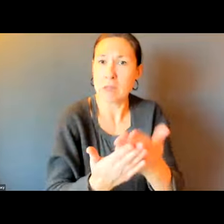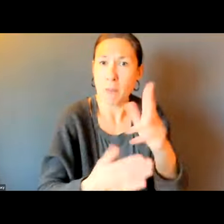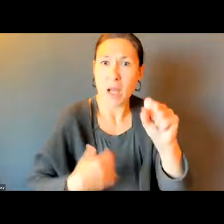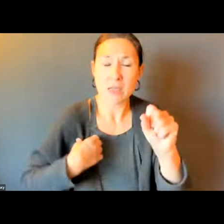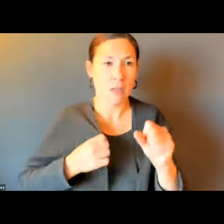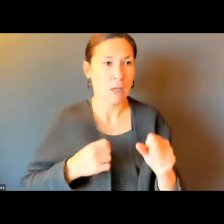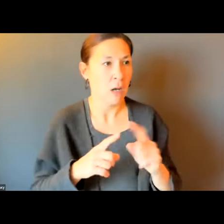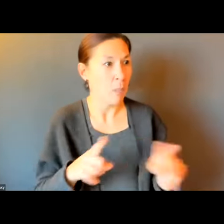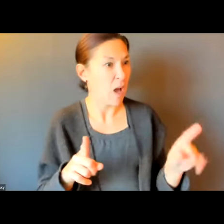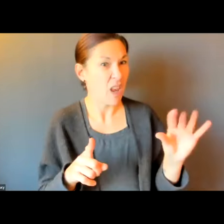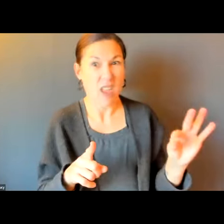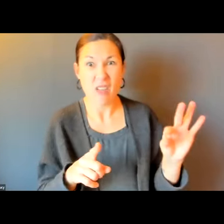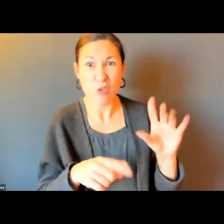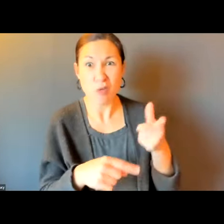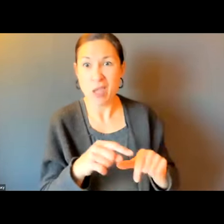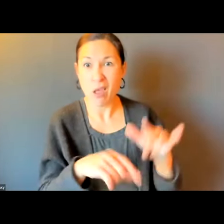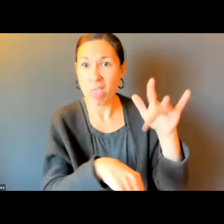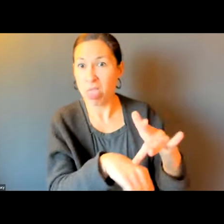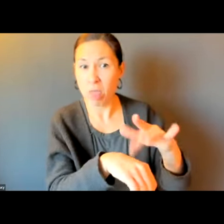NEED TO GET TO THE BUSES. WHAT GOOD IS IT IF THERE ARE